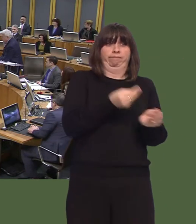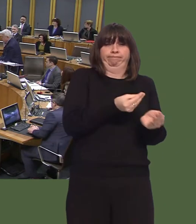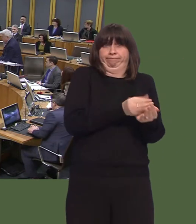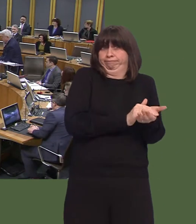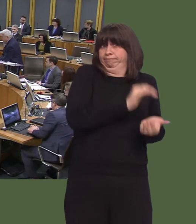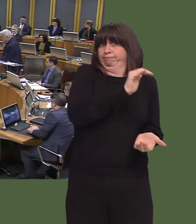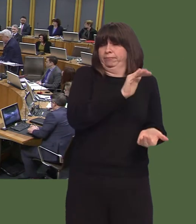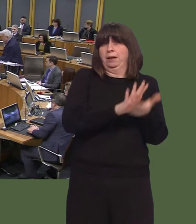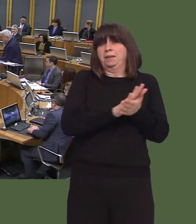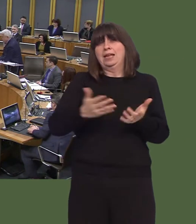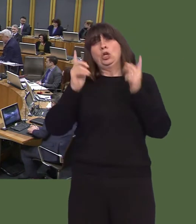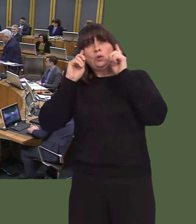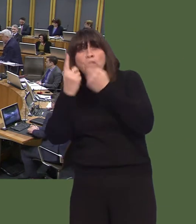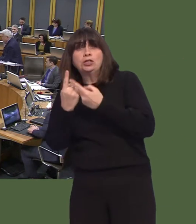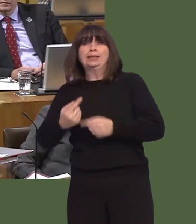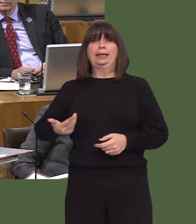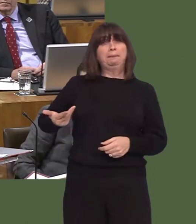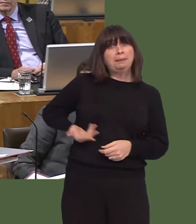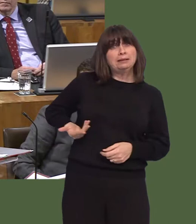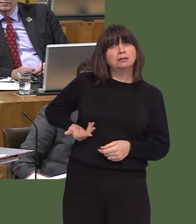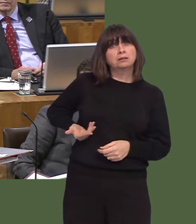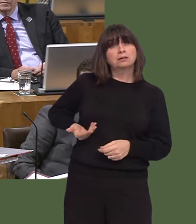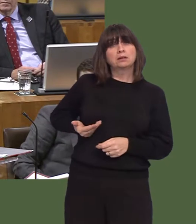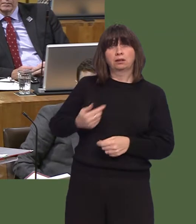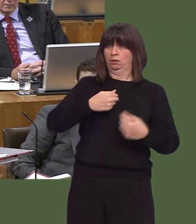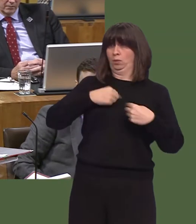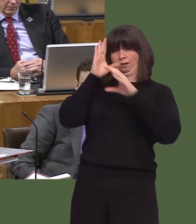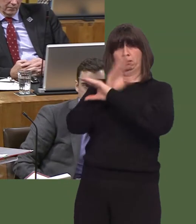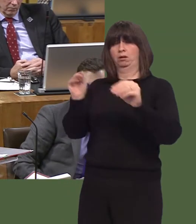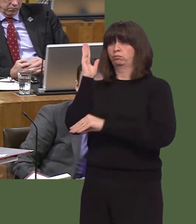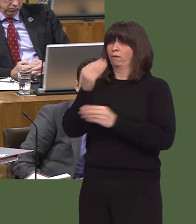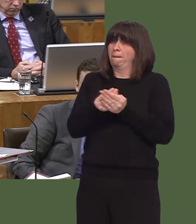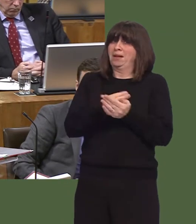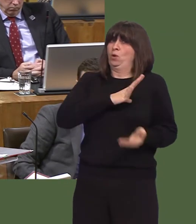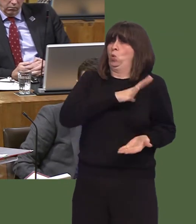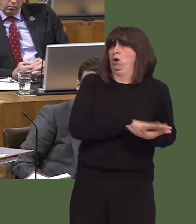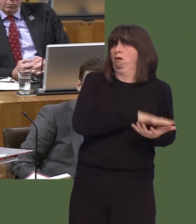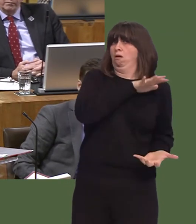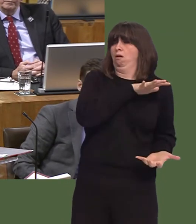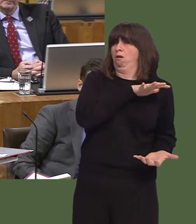to businesses, to universities and others that we are putting money aside in order to help them to deal with the consequences of Brexit.